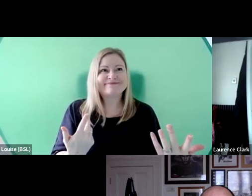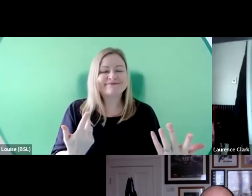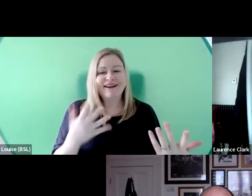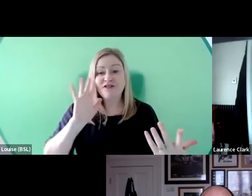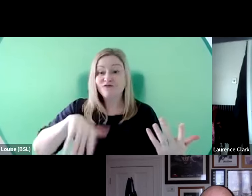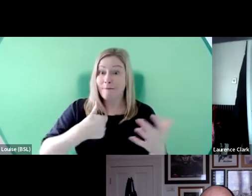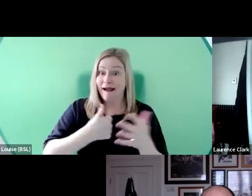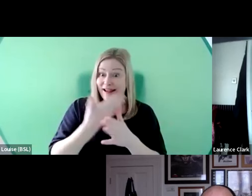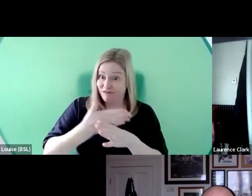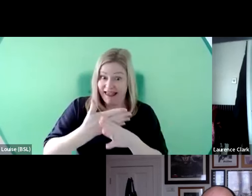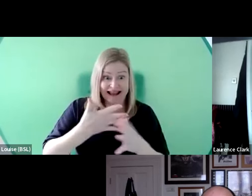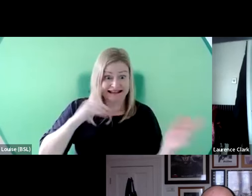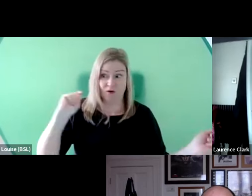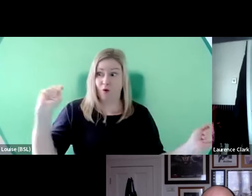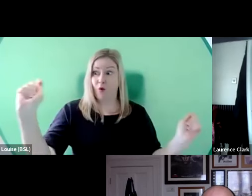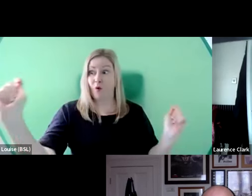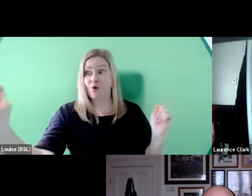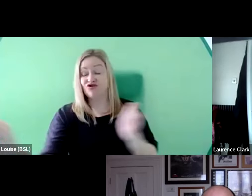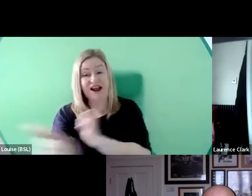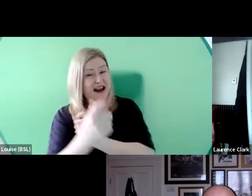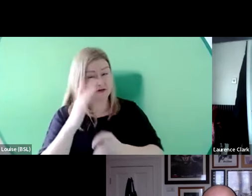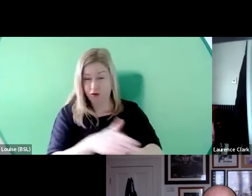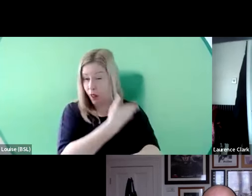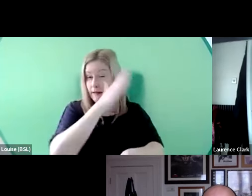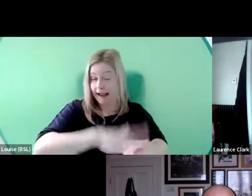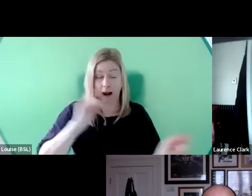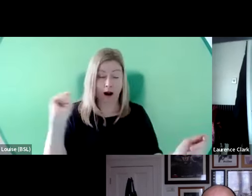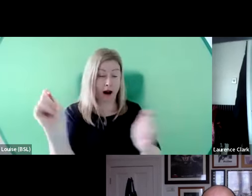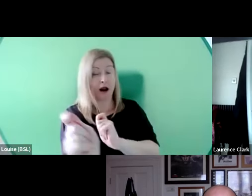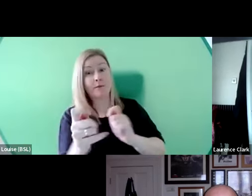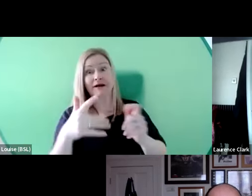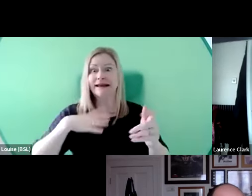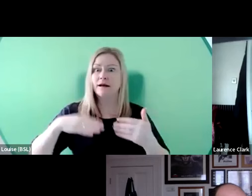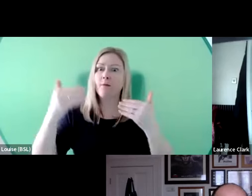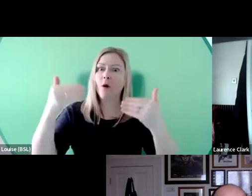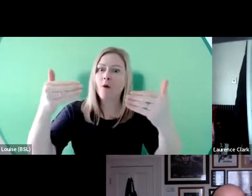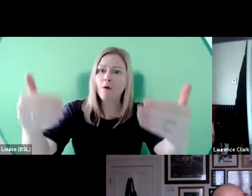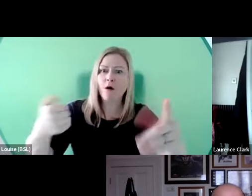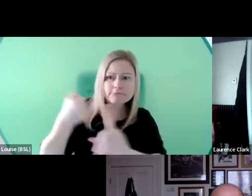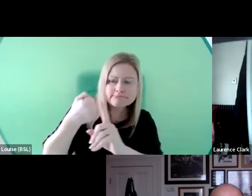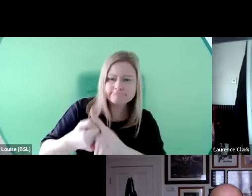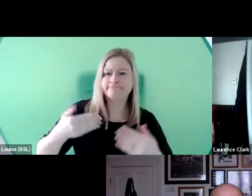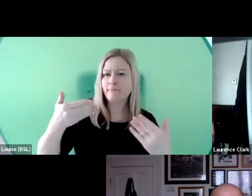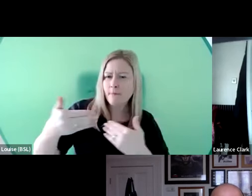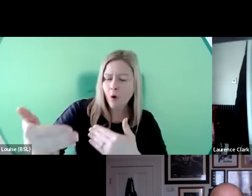been quite momentous. But it needs to push on further. You know, on this call we've got